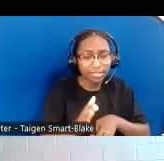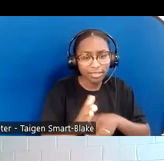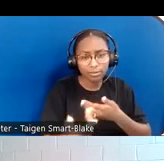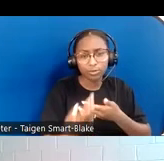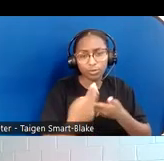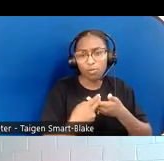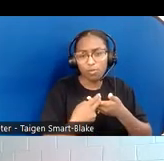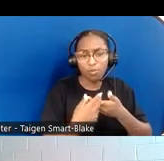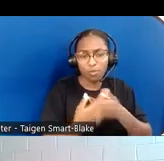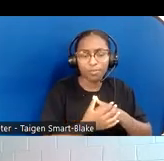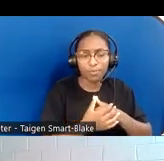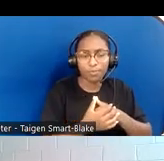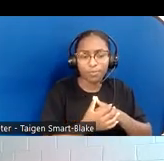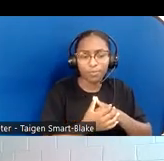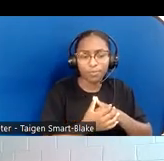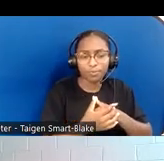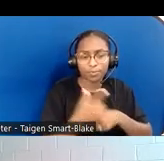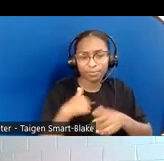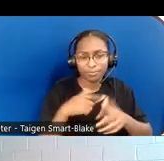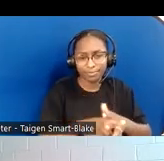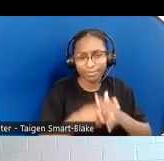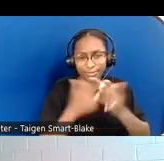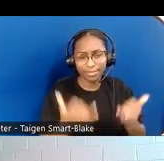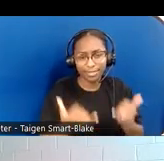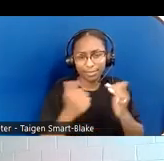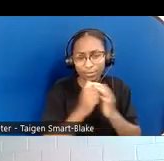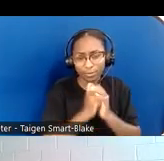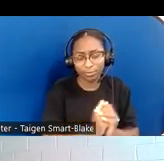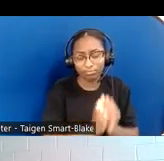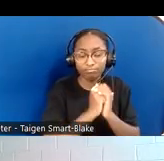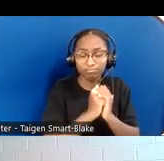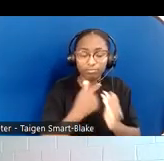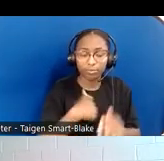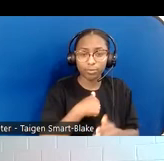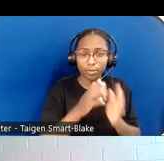as we begin this day in worship. We pray that God would teach us God's ways,